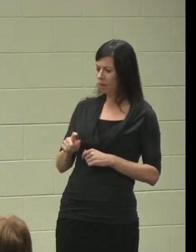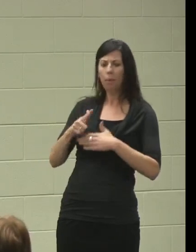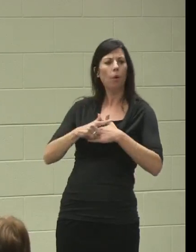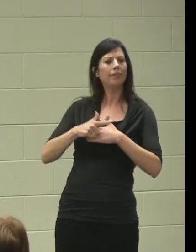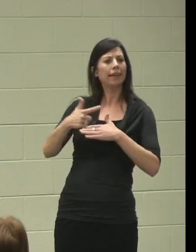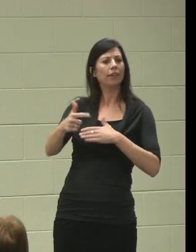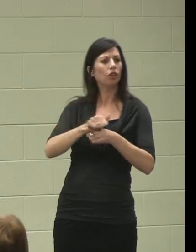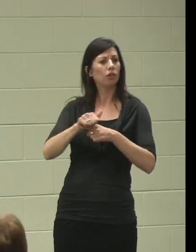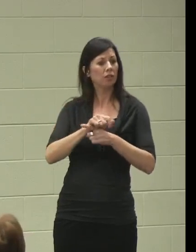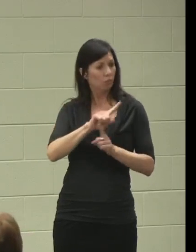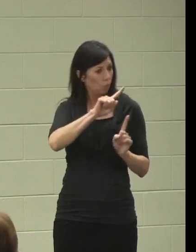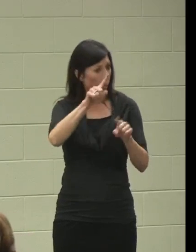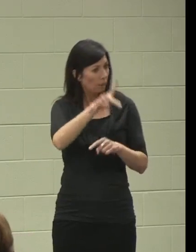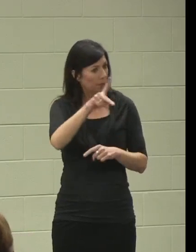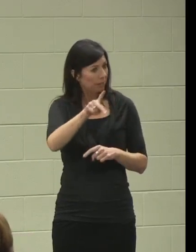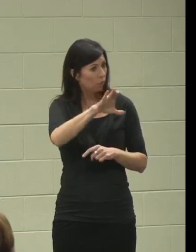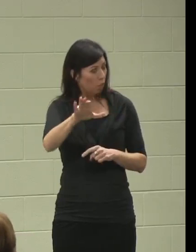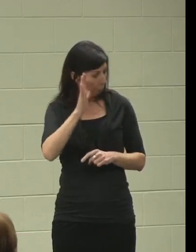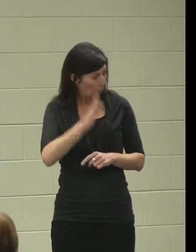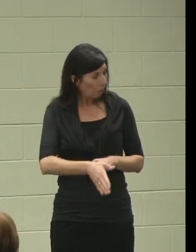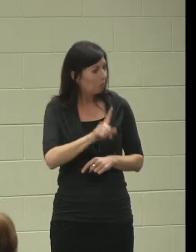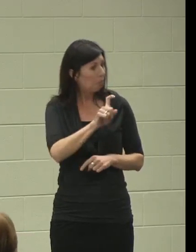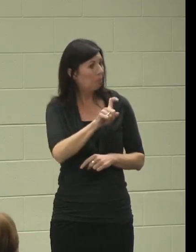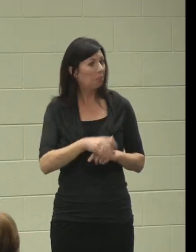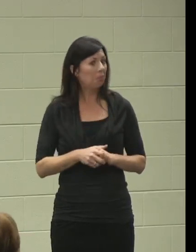are you going to go to PPCC or anything like that?